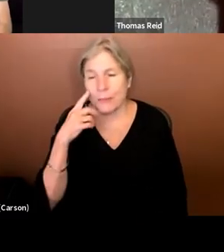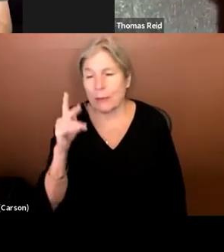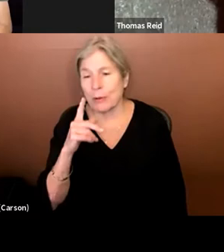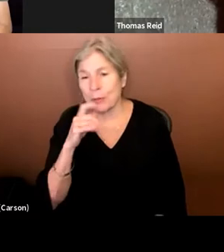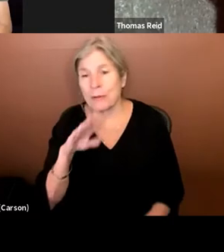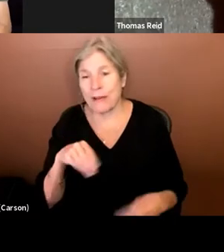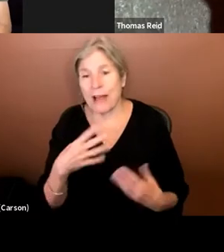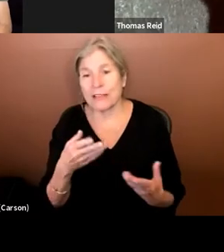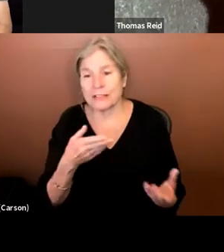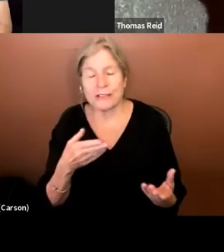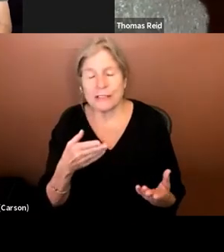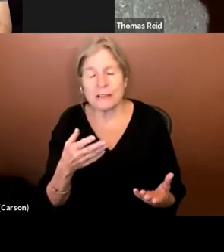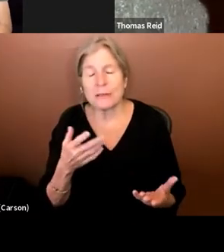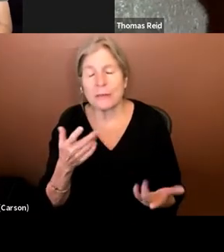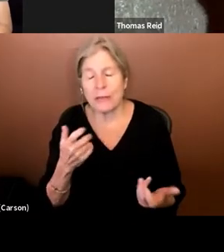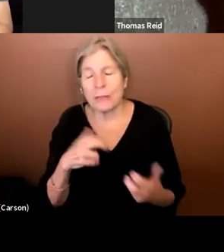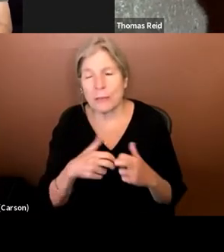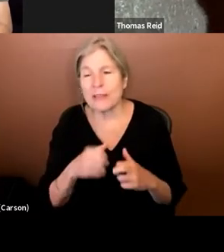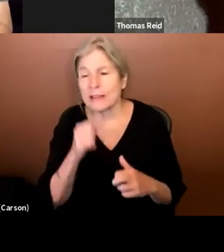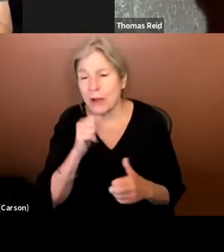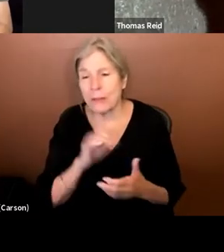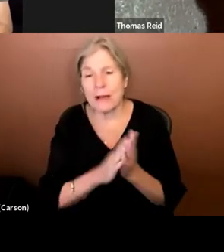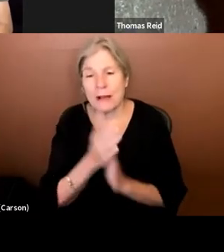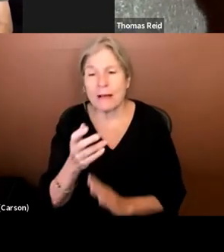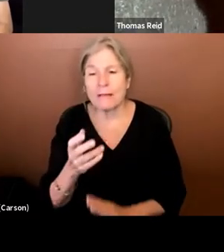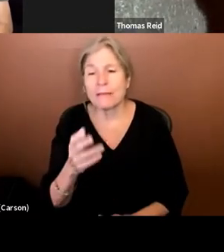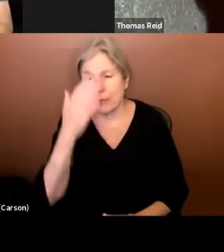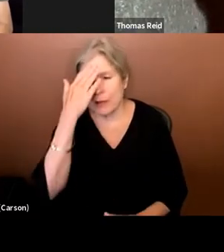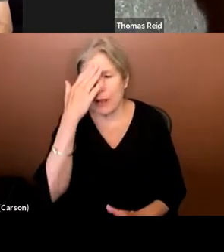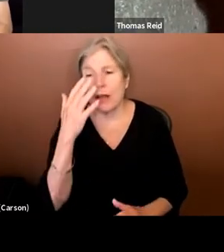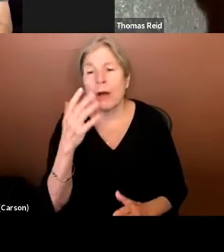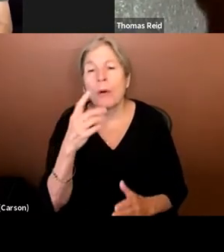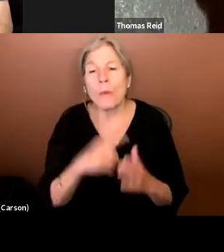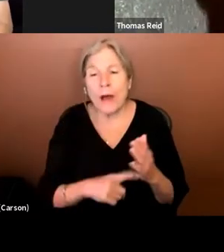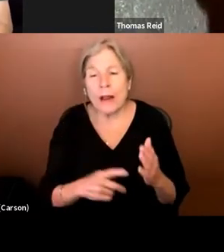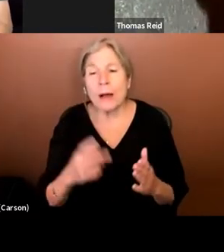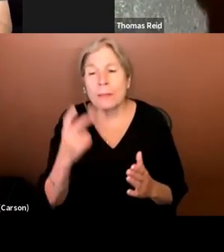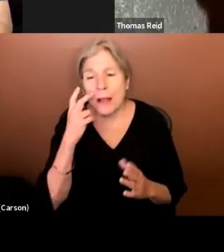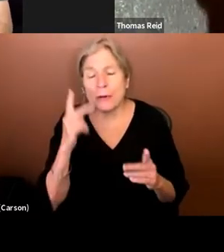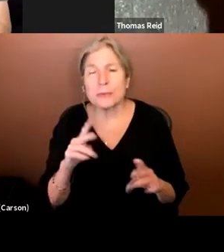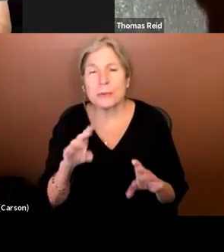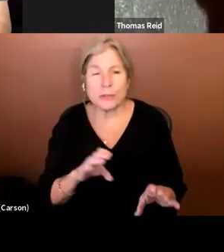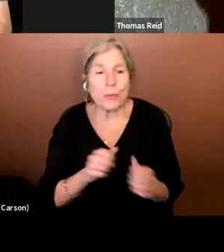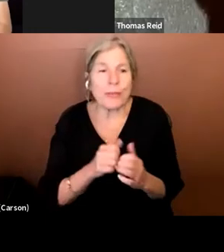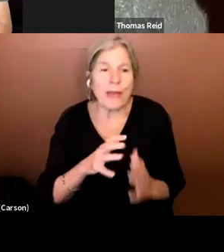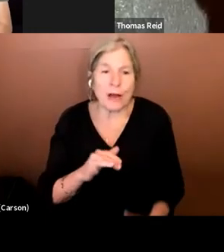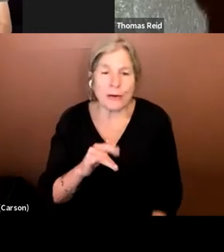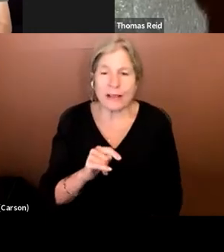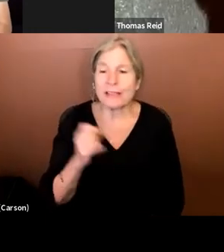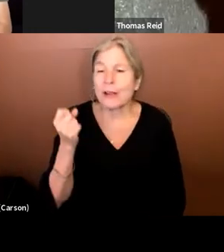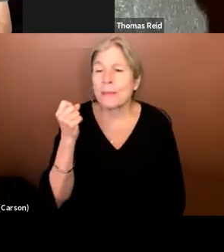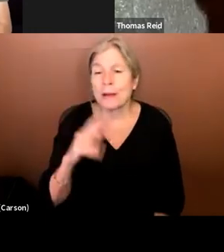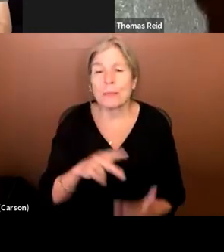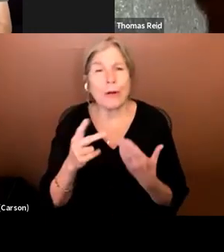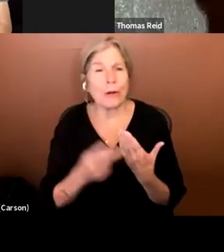is that they don't become familiar with what a blind person would do without description. How well can you do without it? There are many programs you can follow